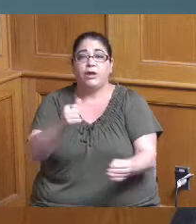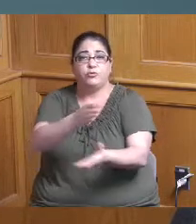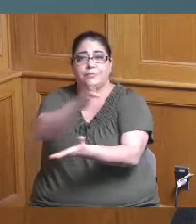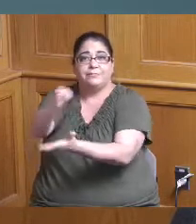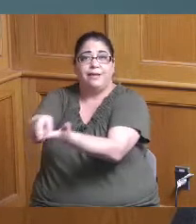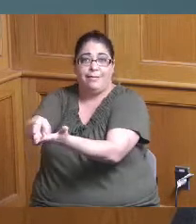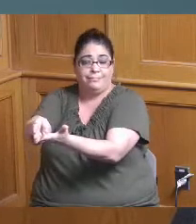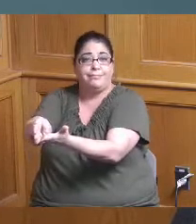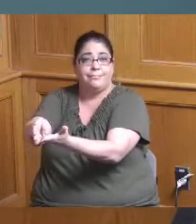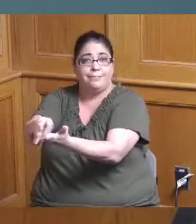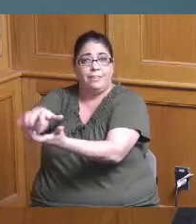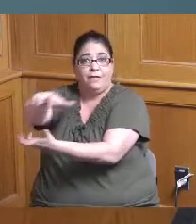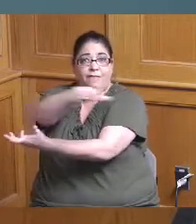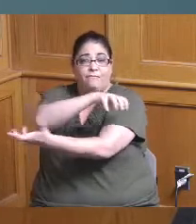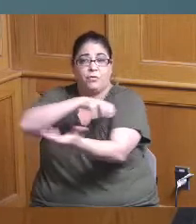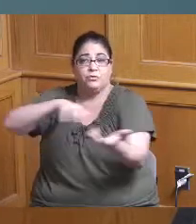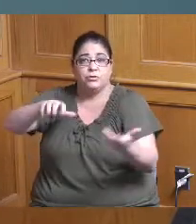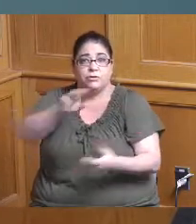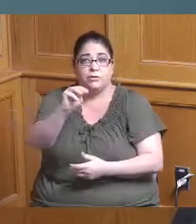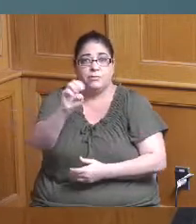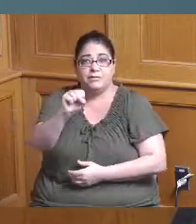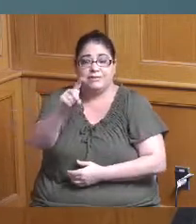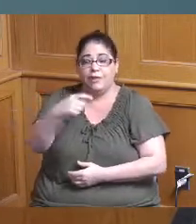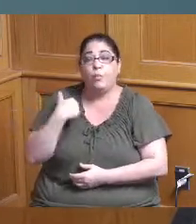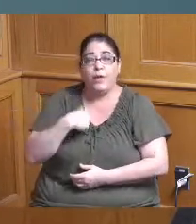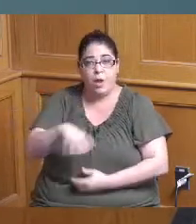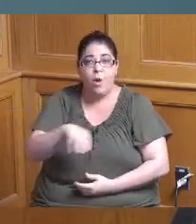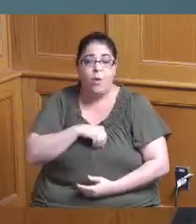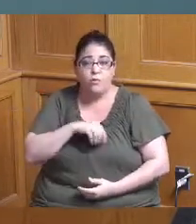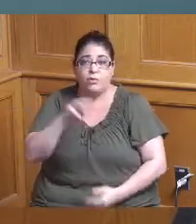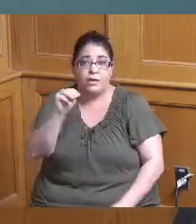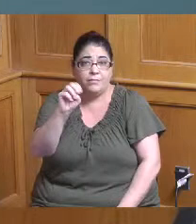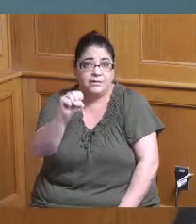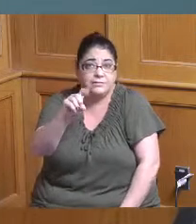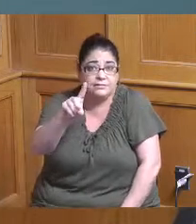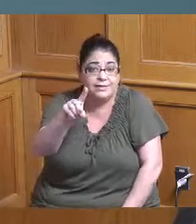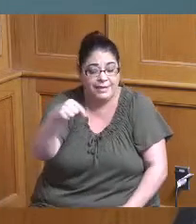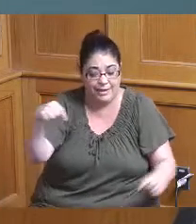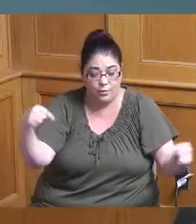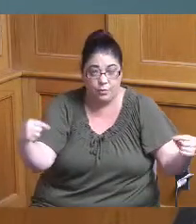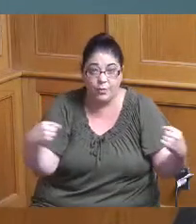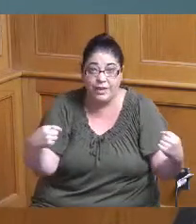the confusion with MSD we own this thing I mean I mean last time you were here we had approved